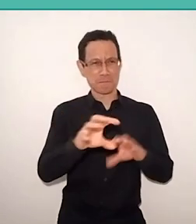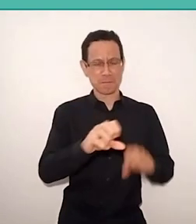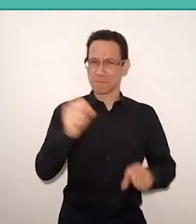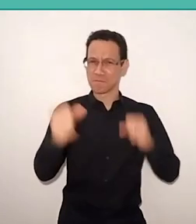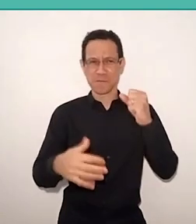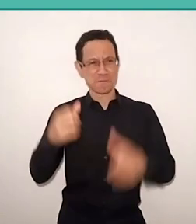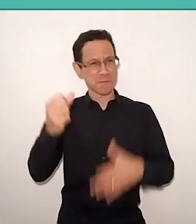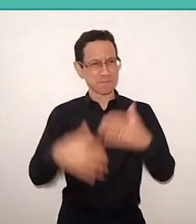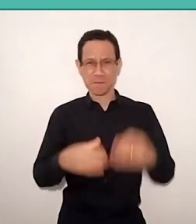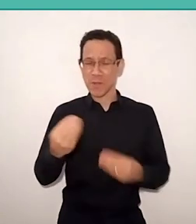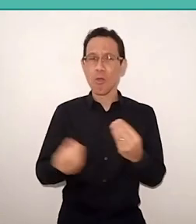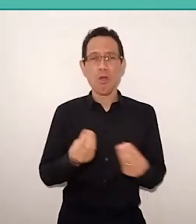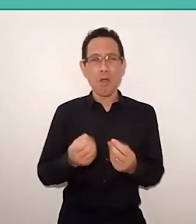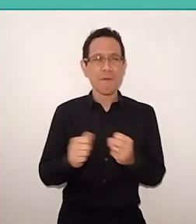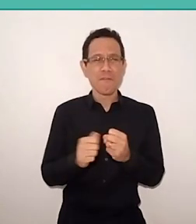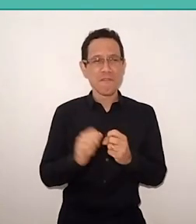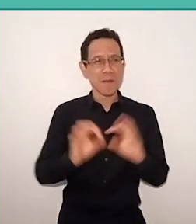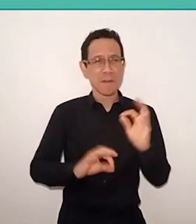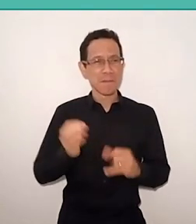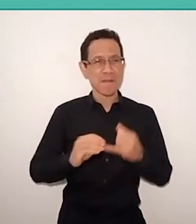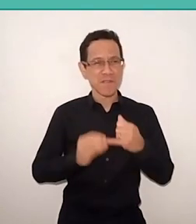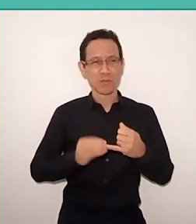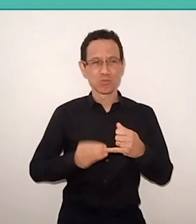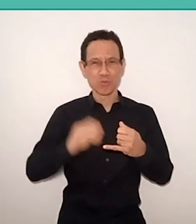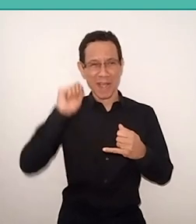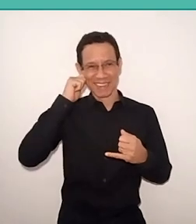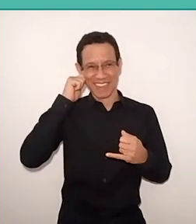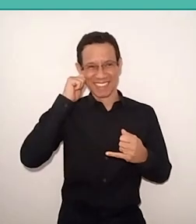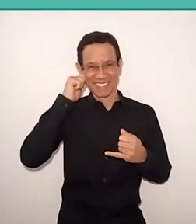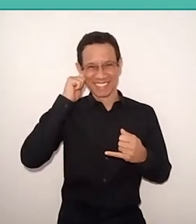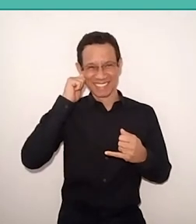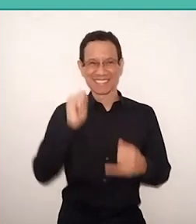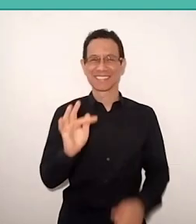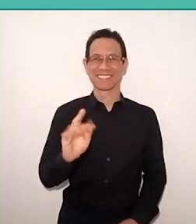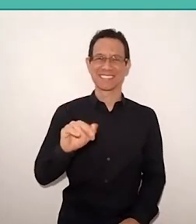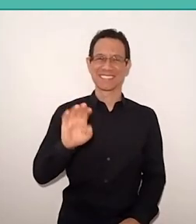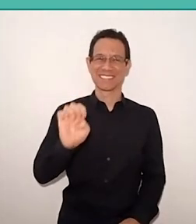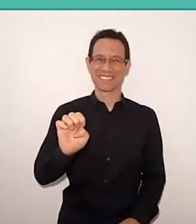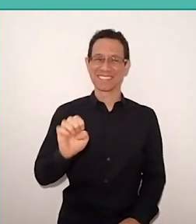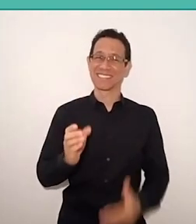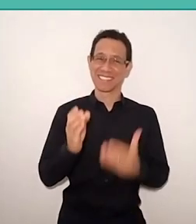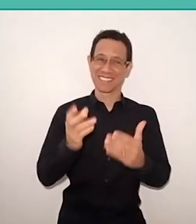And Freire is remembered in Geneva like an